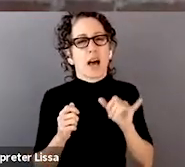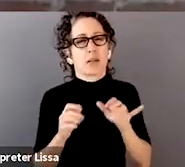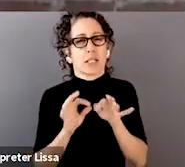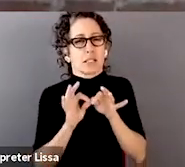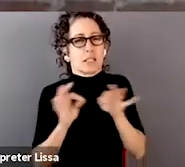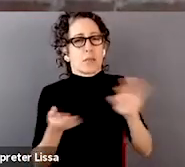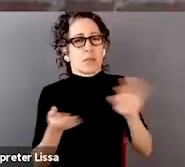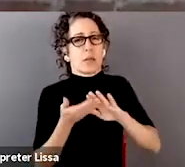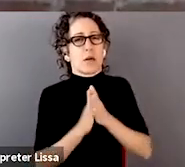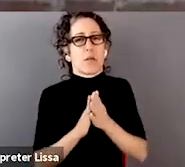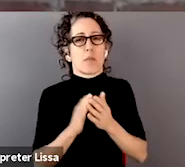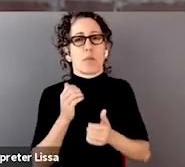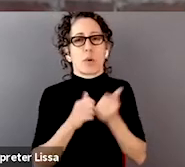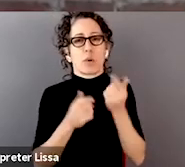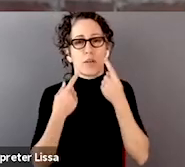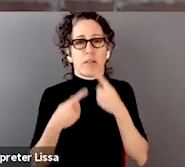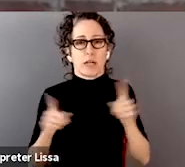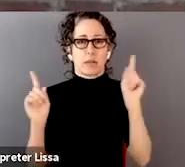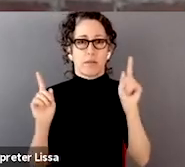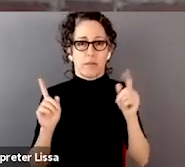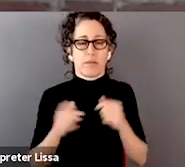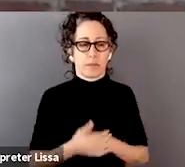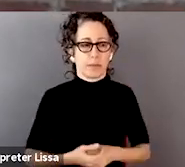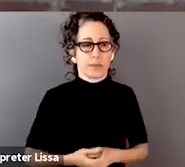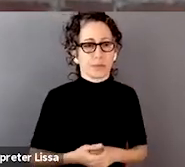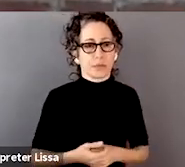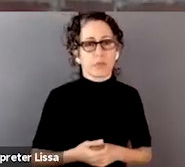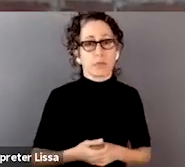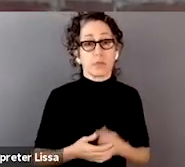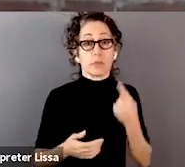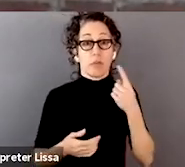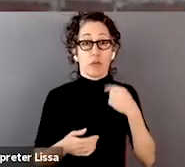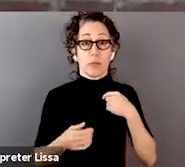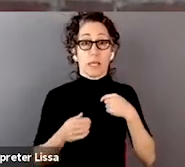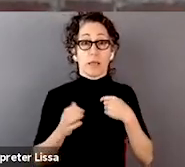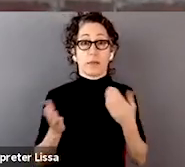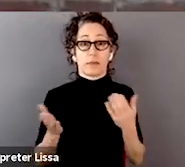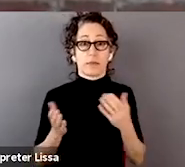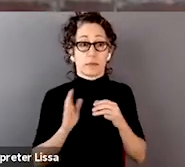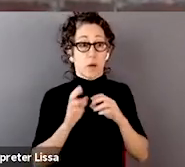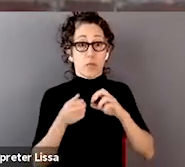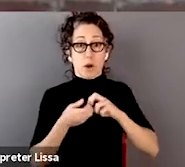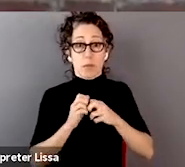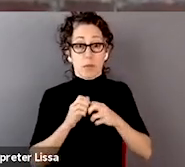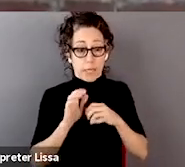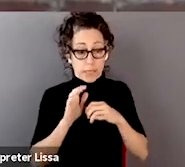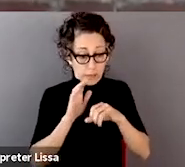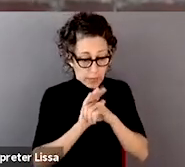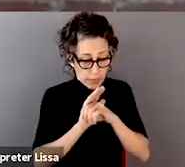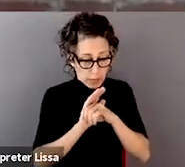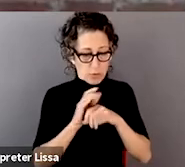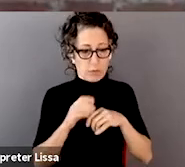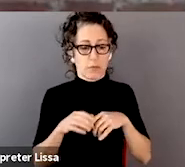And so for me, I think identifying problems, adapting the description of the problem